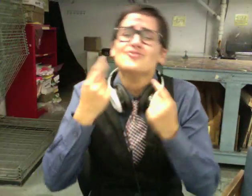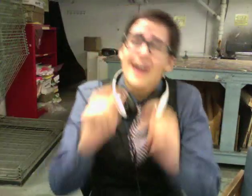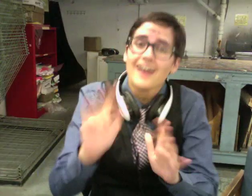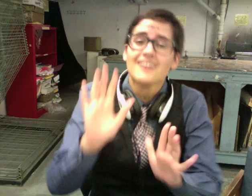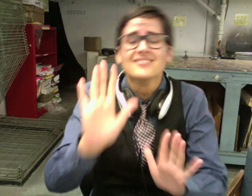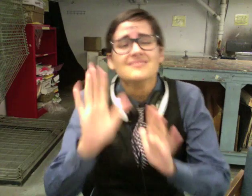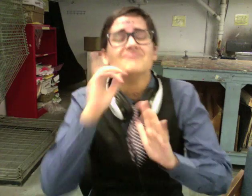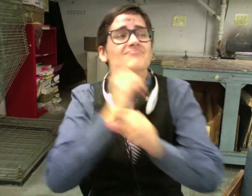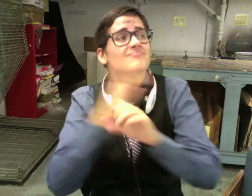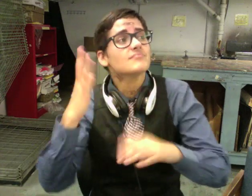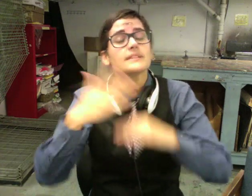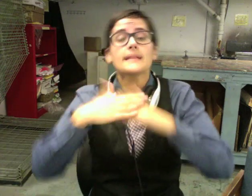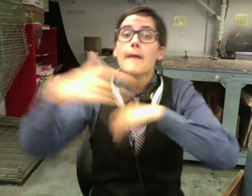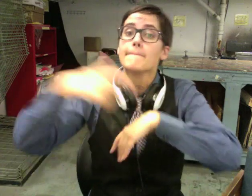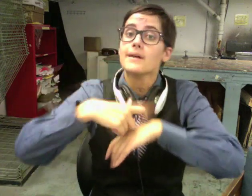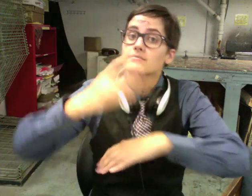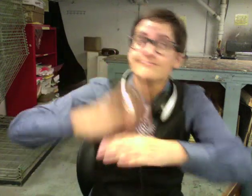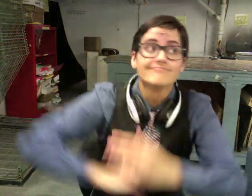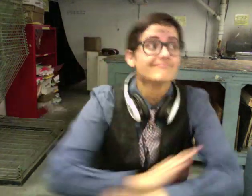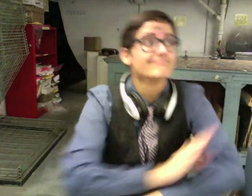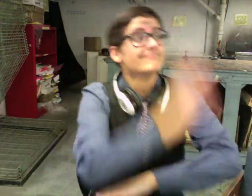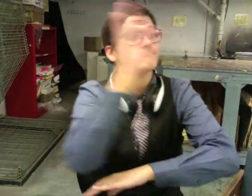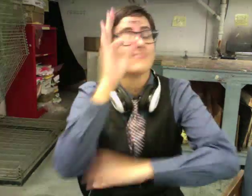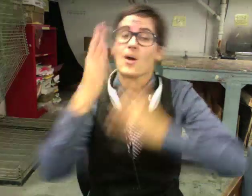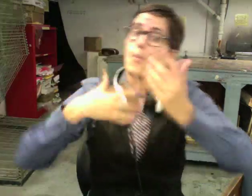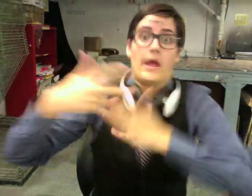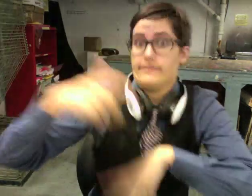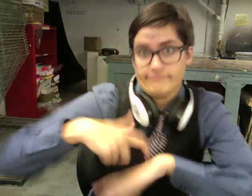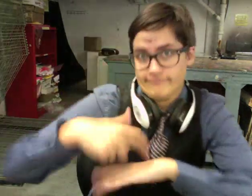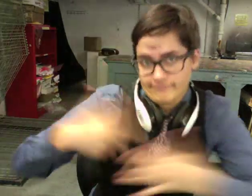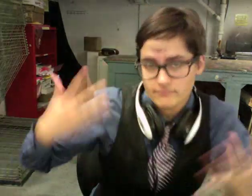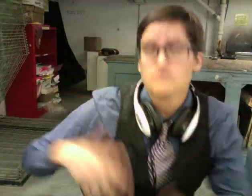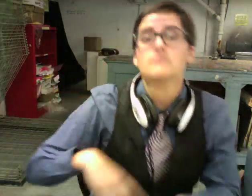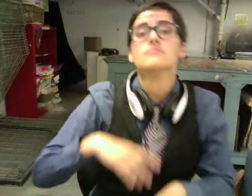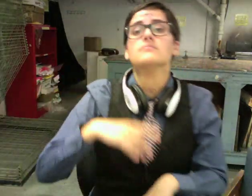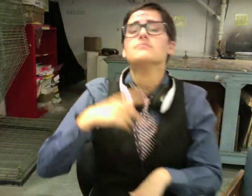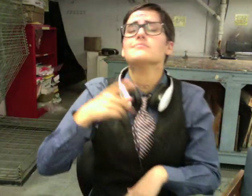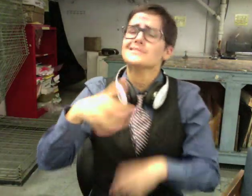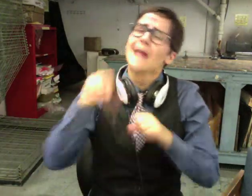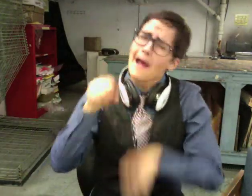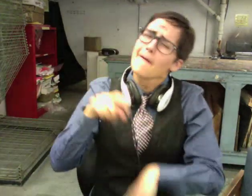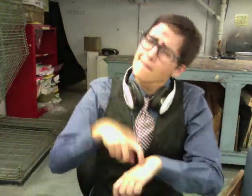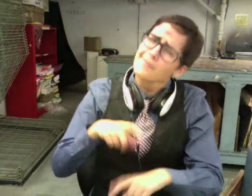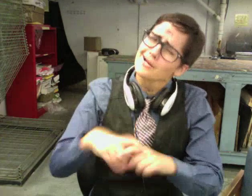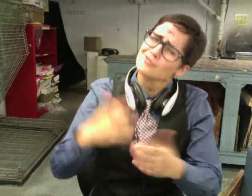that turns out to be, take a moment to feel grateful for all the warmth, and light, and,